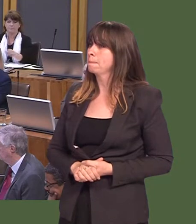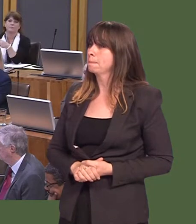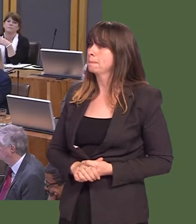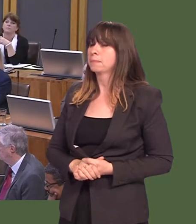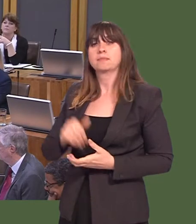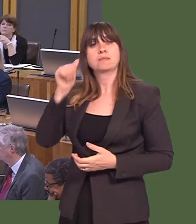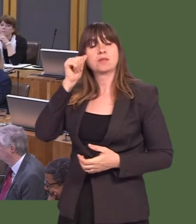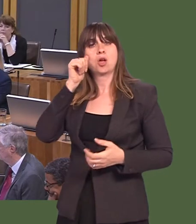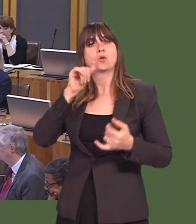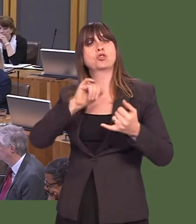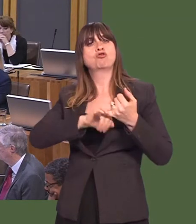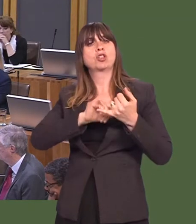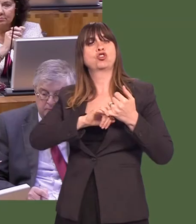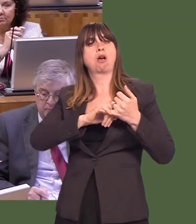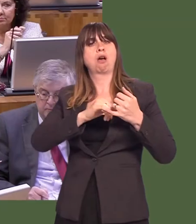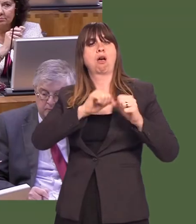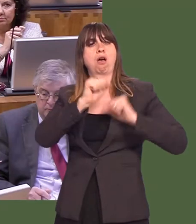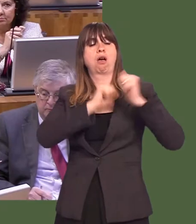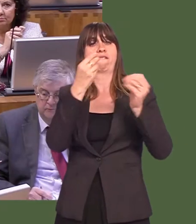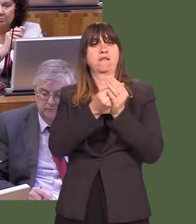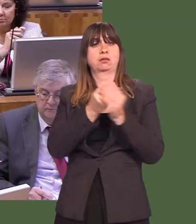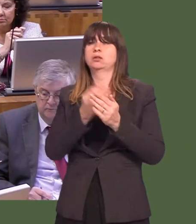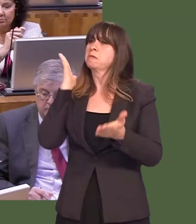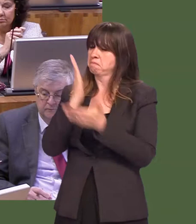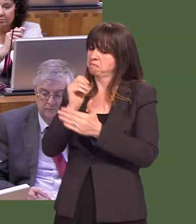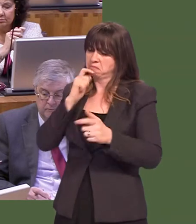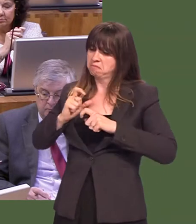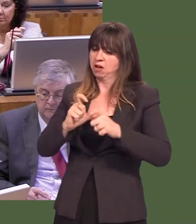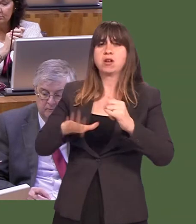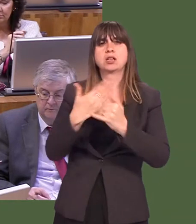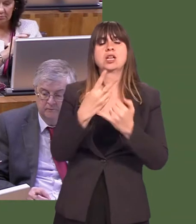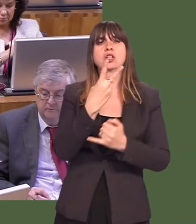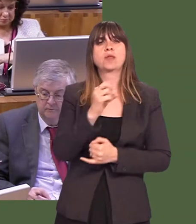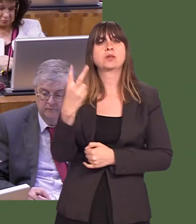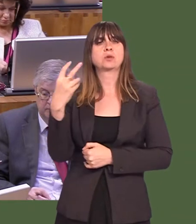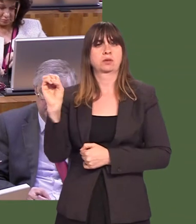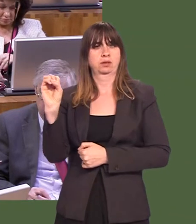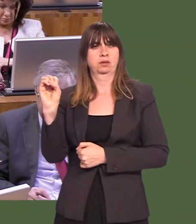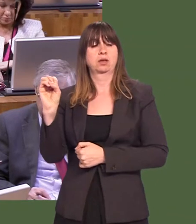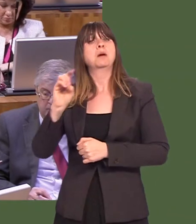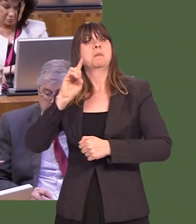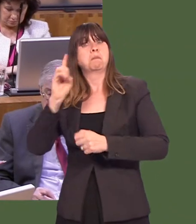First of all, we know that structural funds are guaranteed to 2020. Farming subsidies are guaranteed to 2020, but nothing beyond.